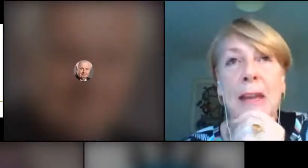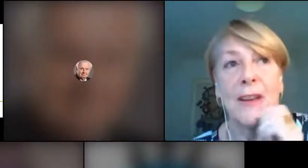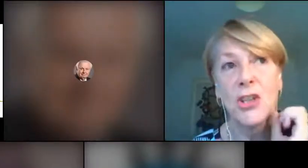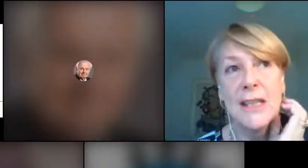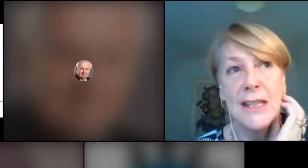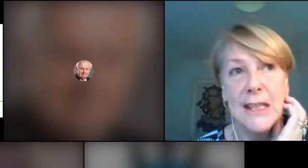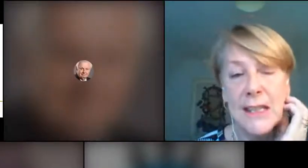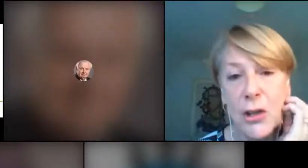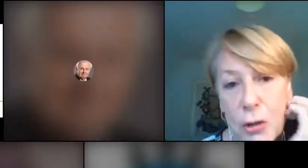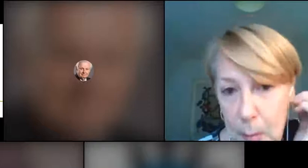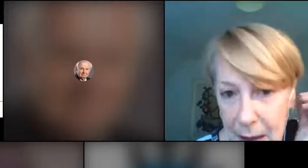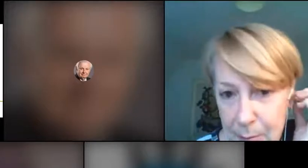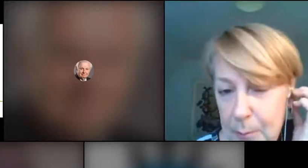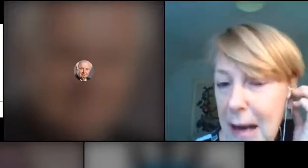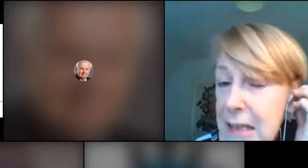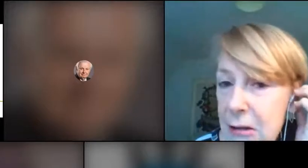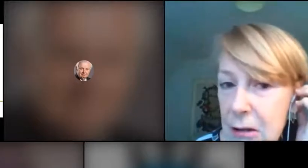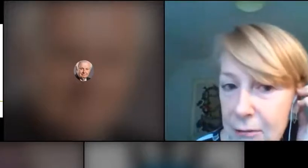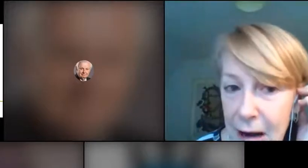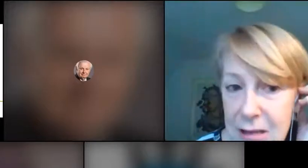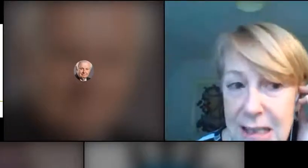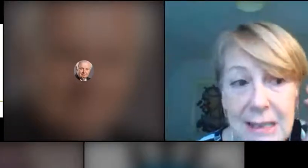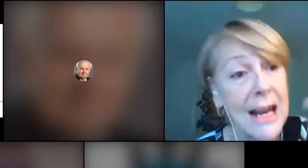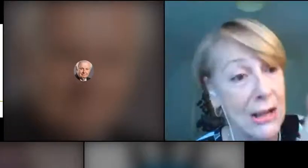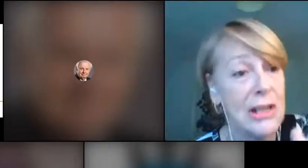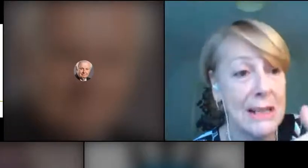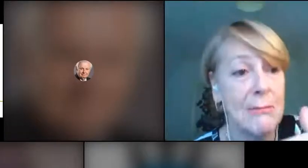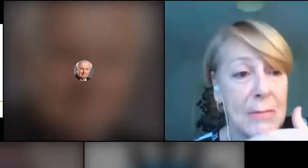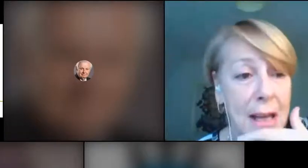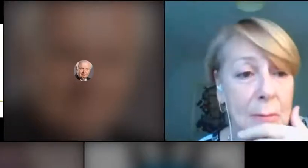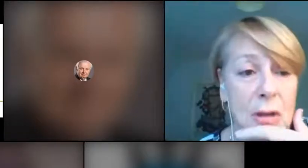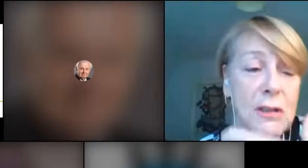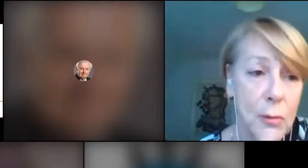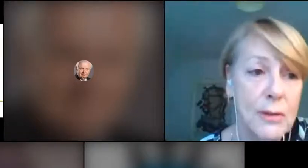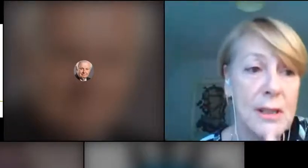infectious diseases are caused by bacteria and viruses, and actually most of the ones